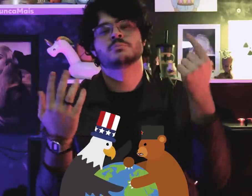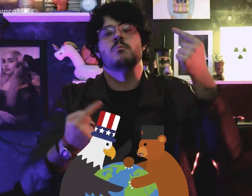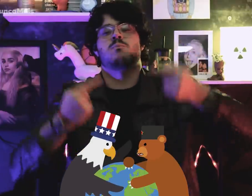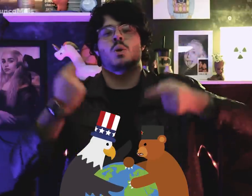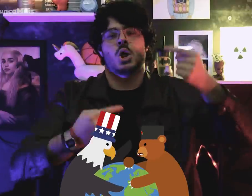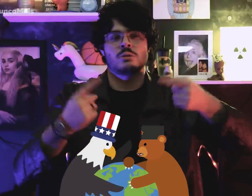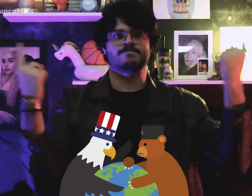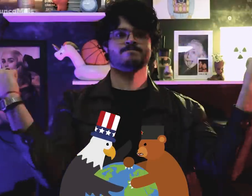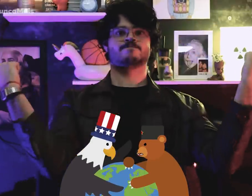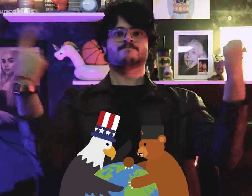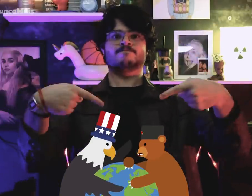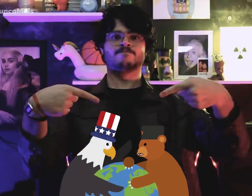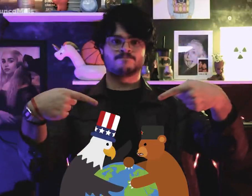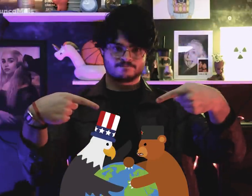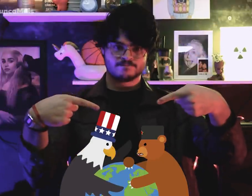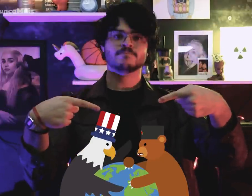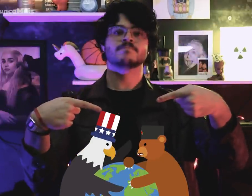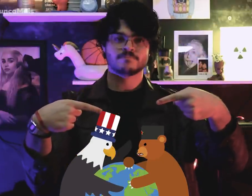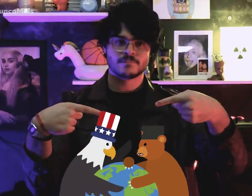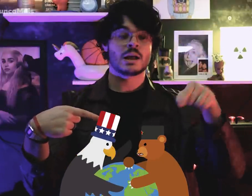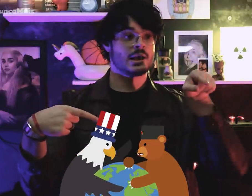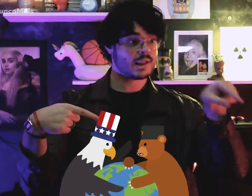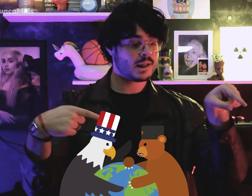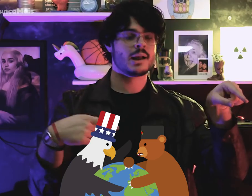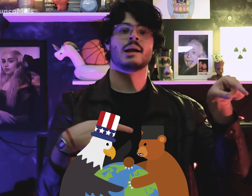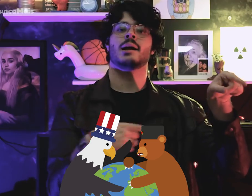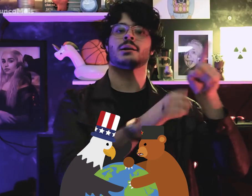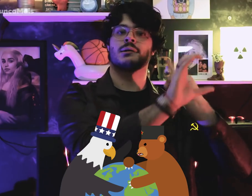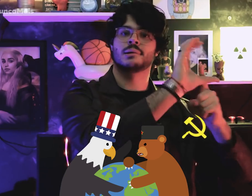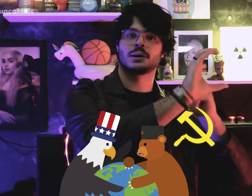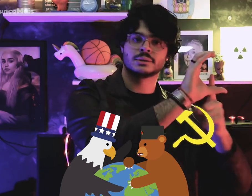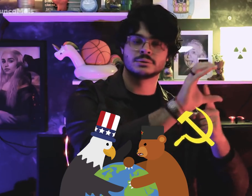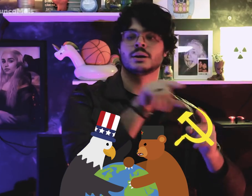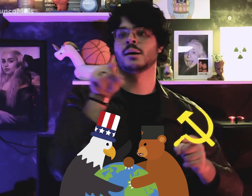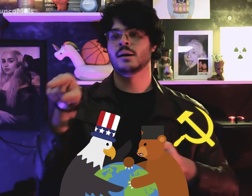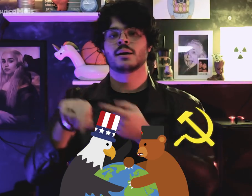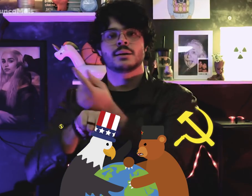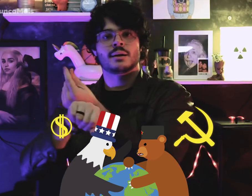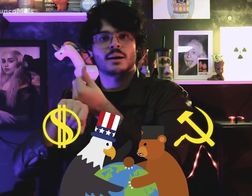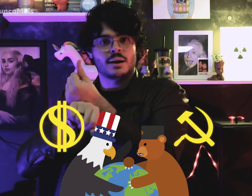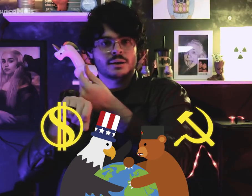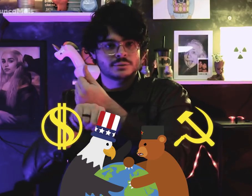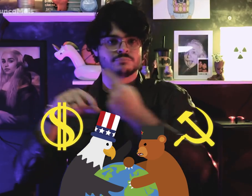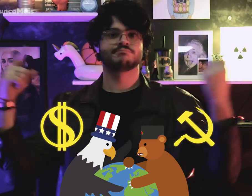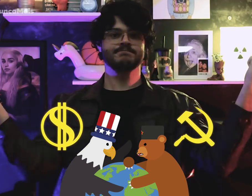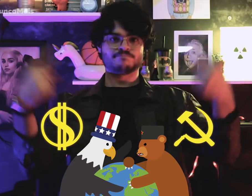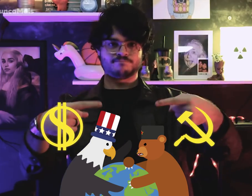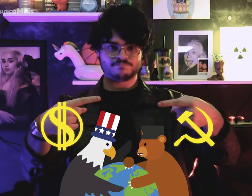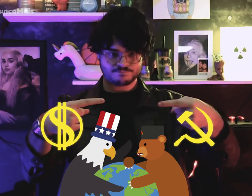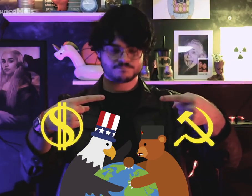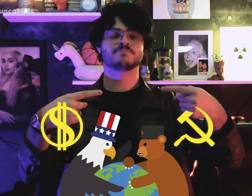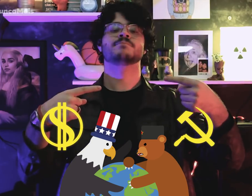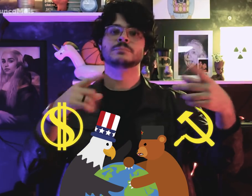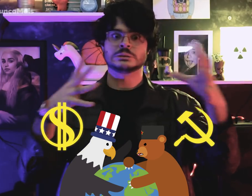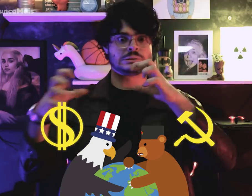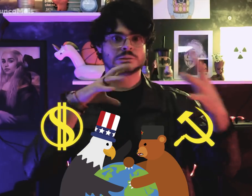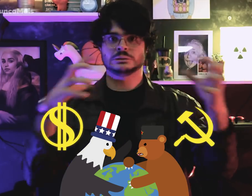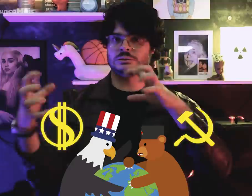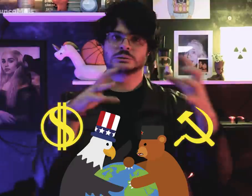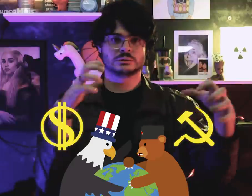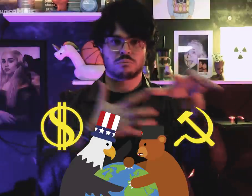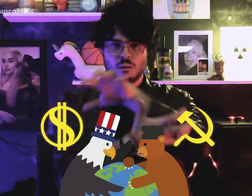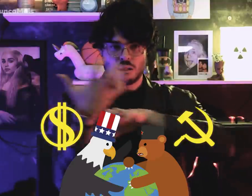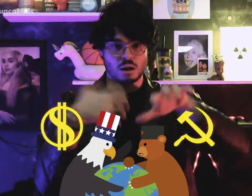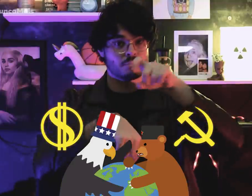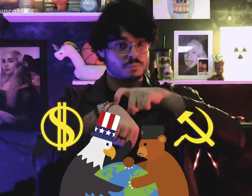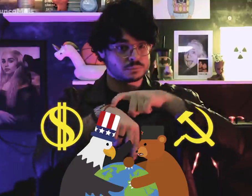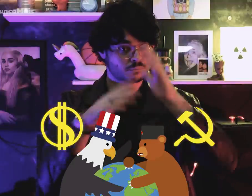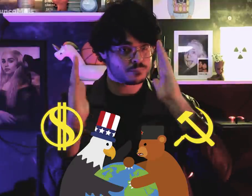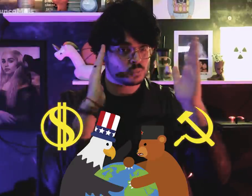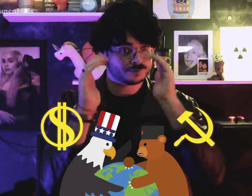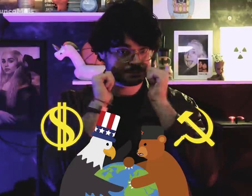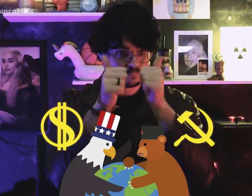It was a political confrontation between capitalism and communism.